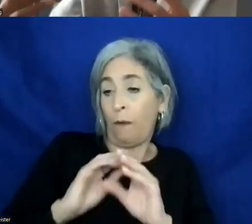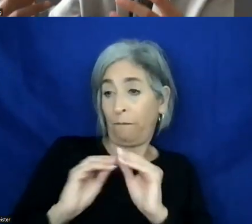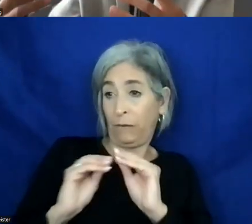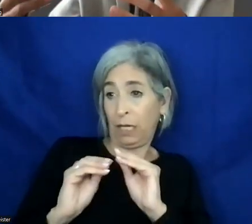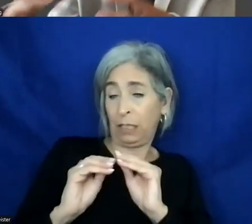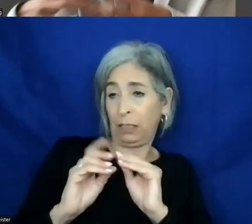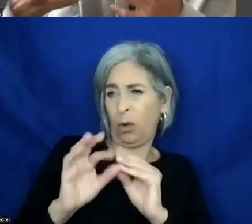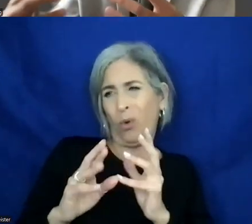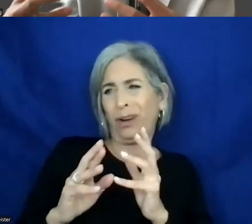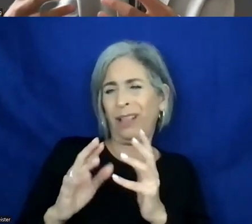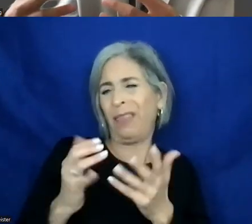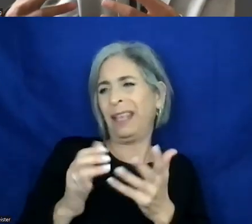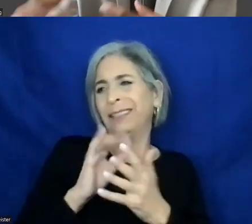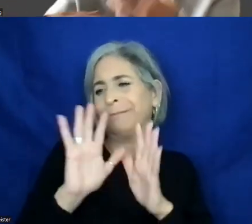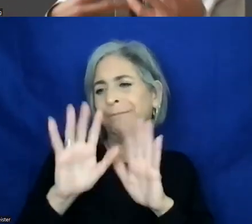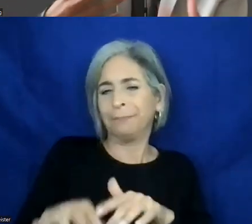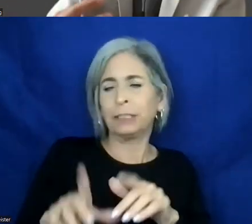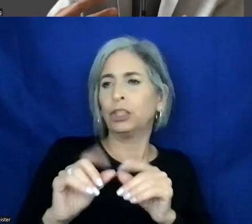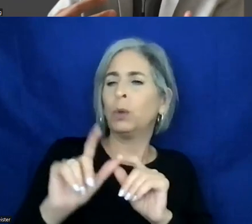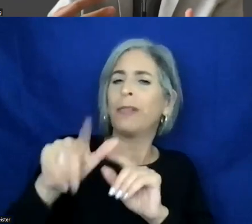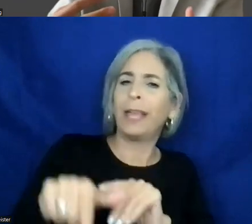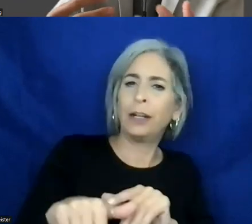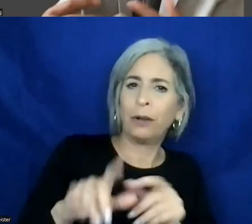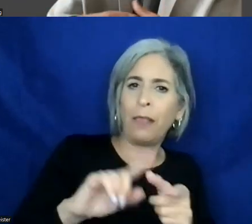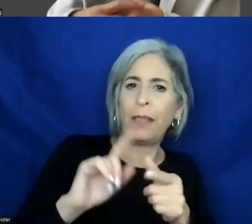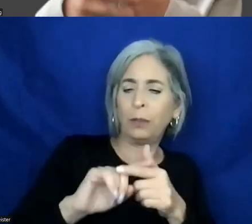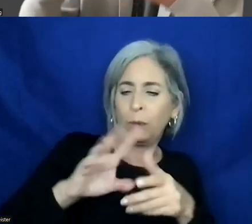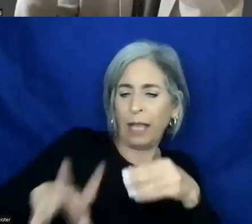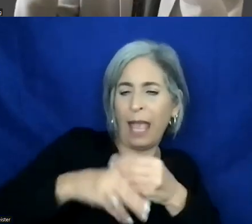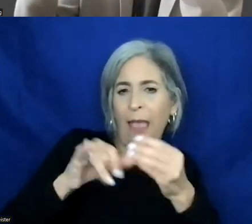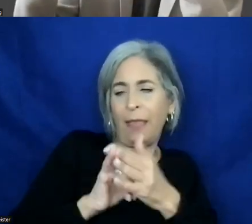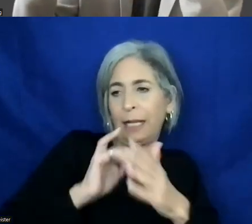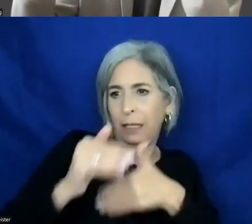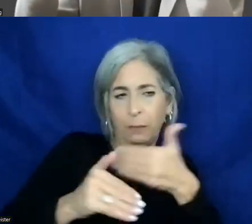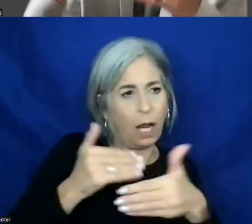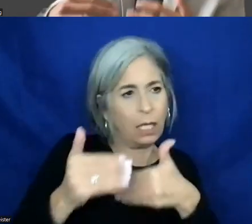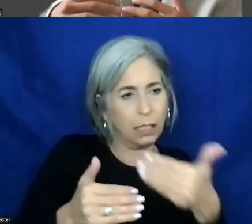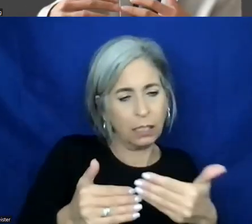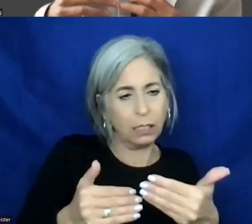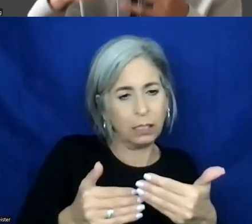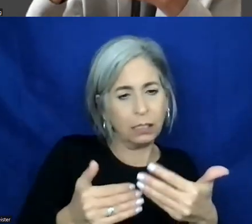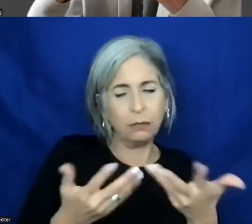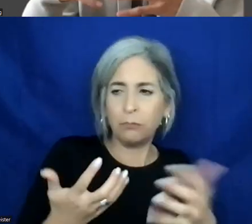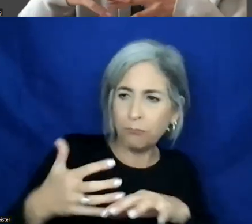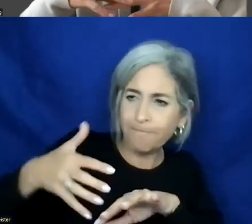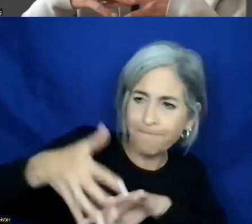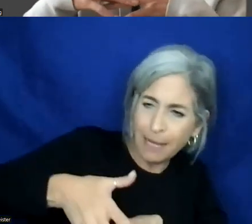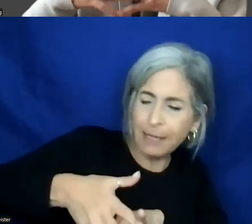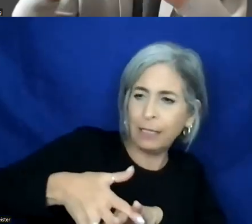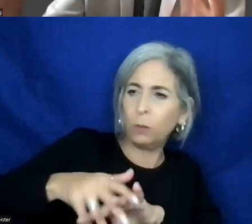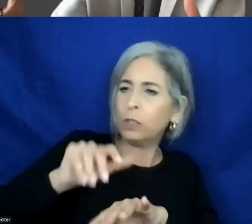hanging fruit and that's when we start putting that in the process. It is -- we just don't throw